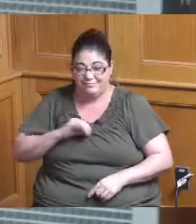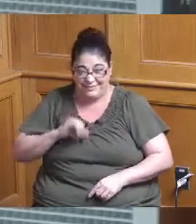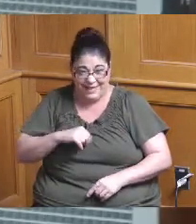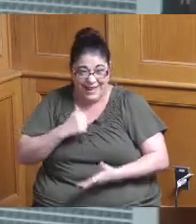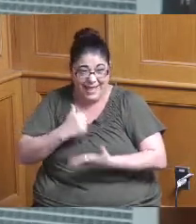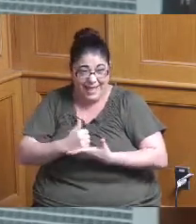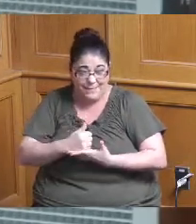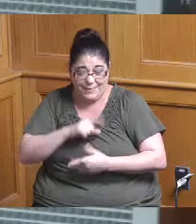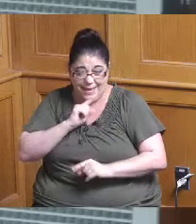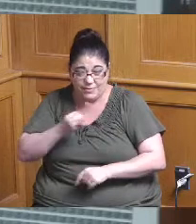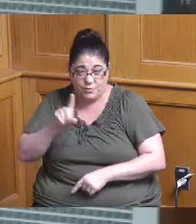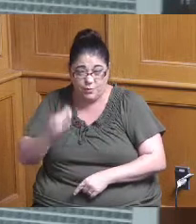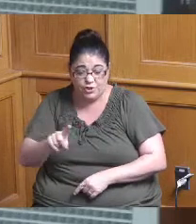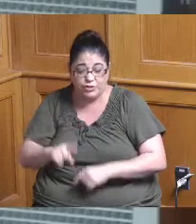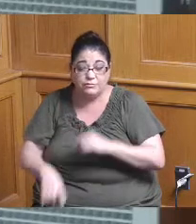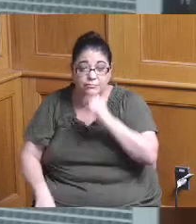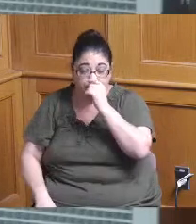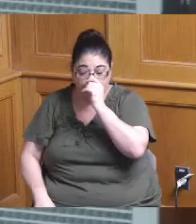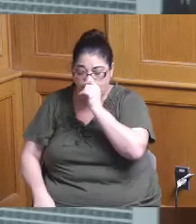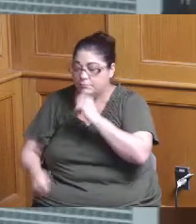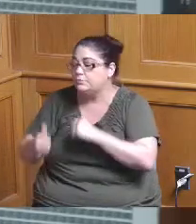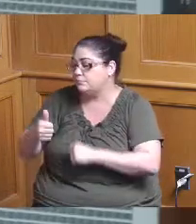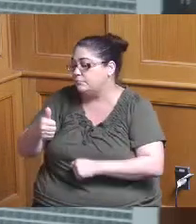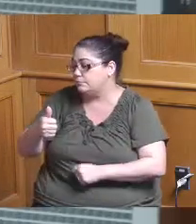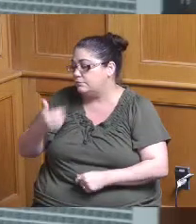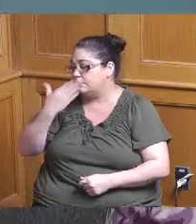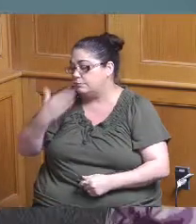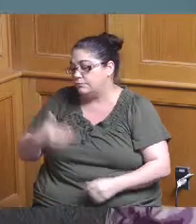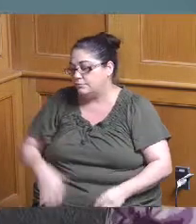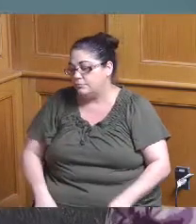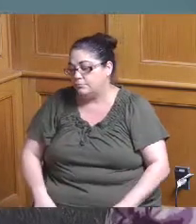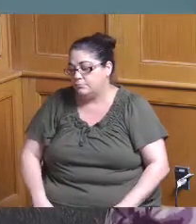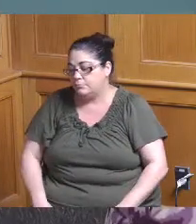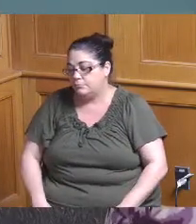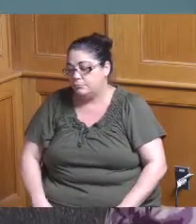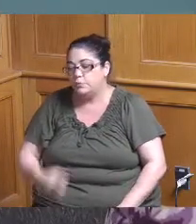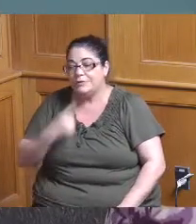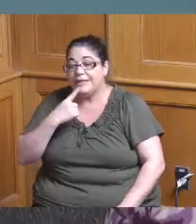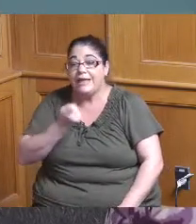question but yeah I just wanted to make sure you had mentioned you said we've got several parks